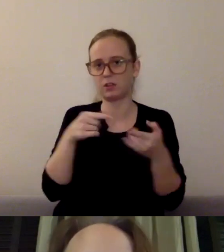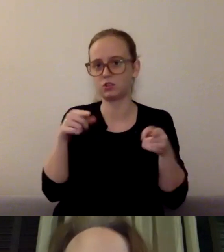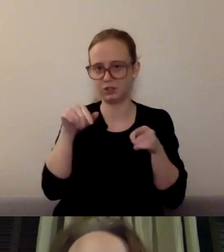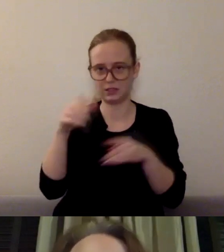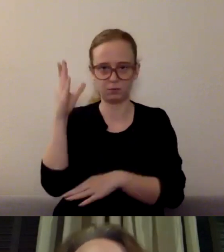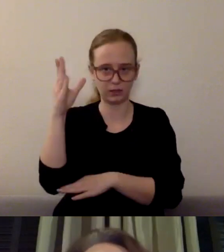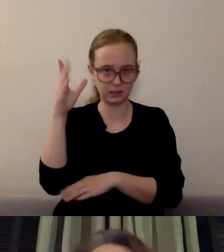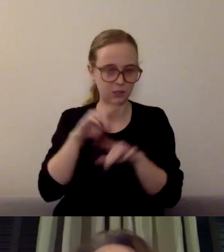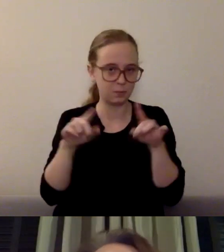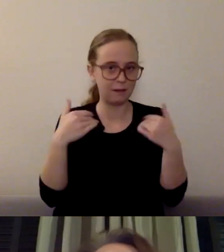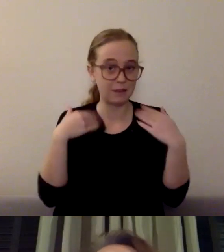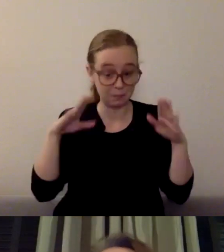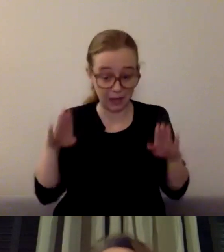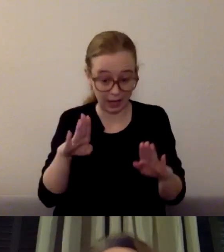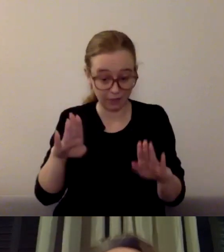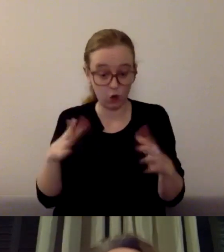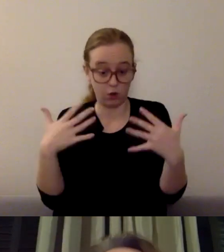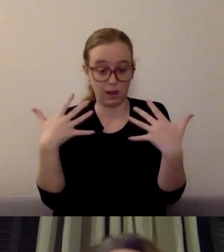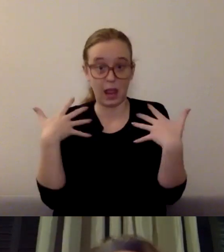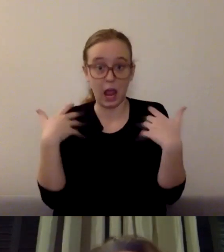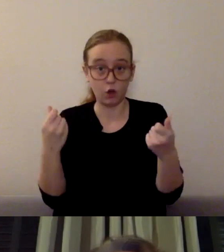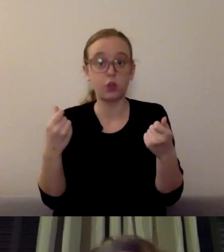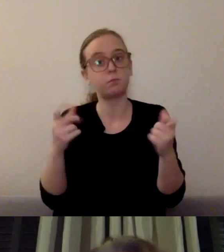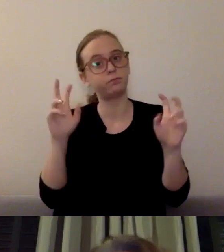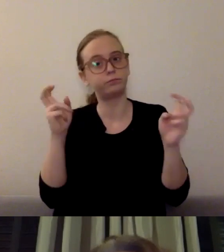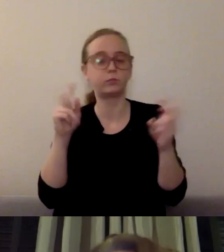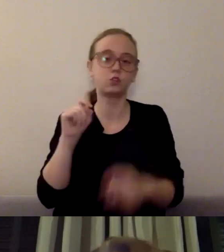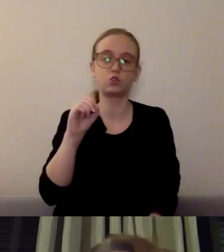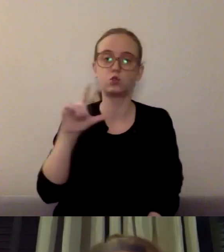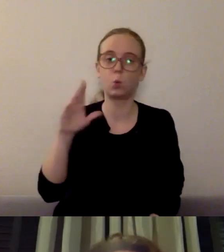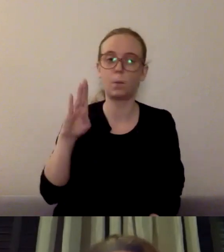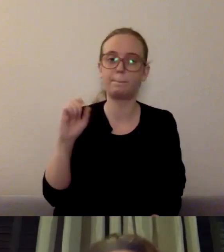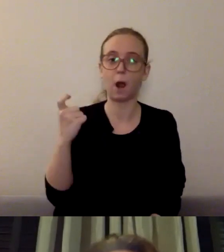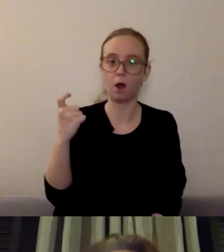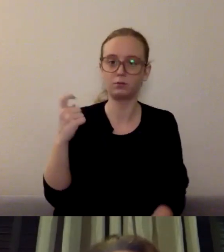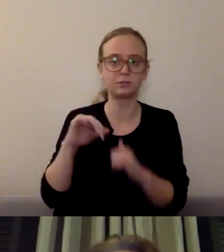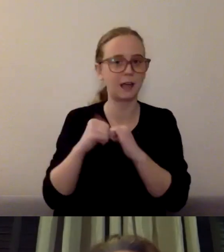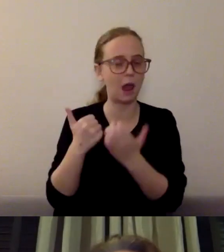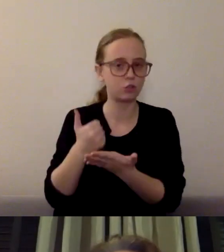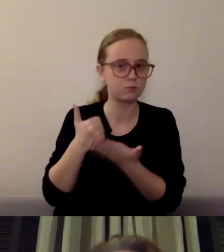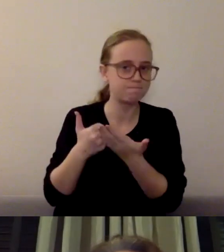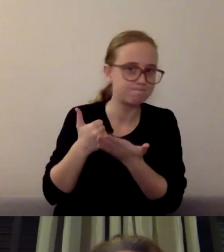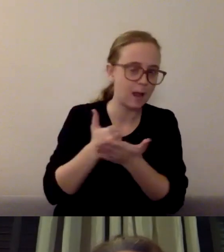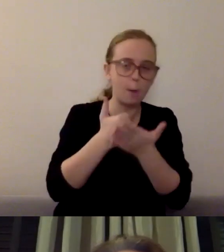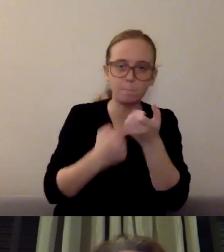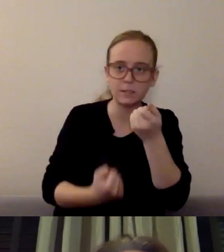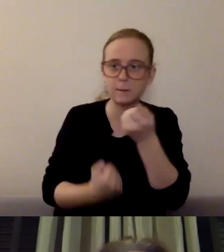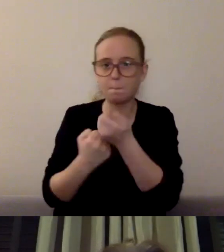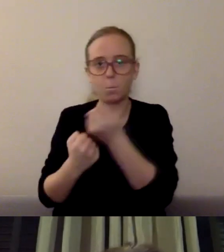supporting children and teens during the COVID-19 pandemic. And I super encourage folks to take a look at that if they have a chance.